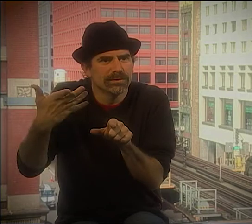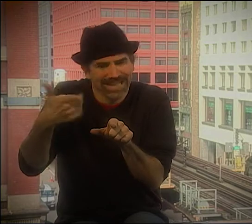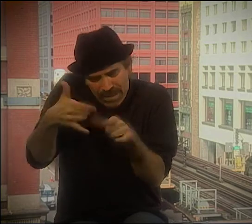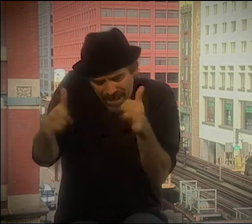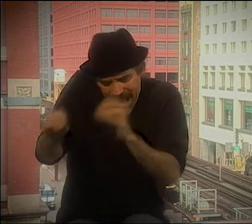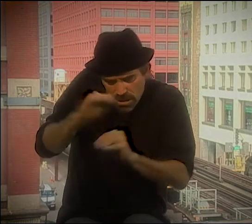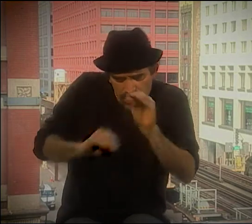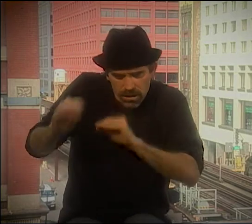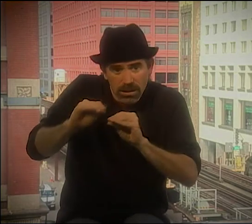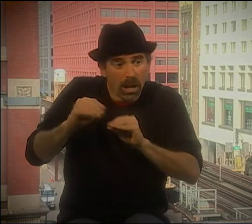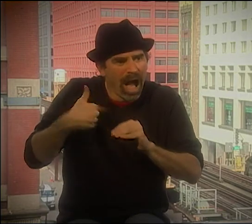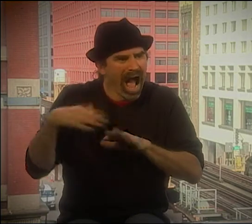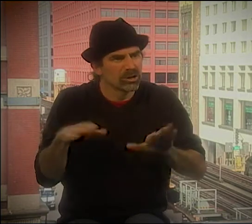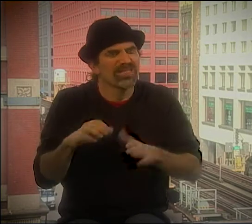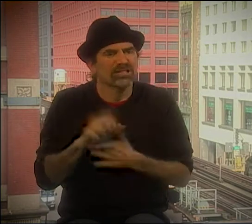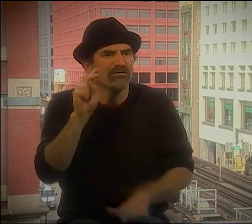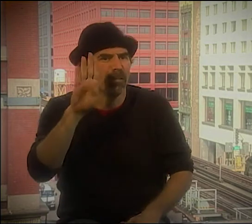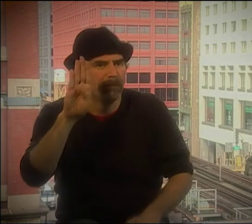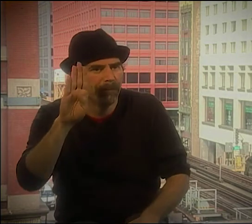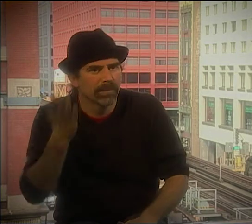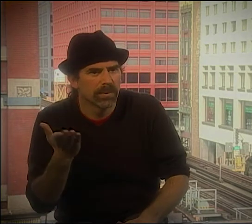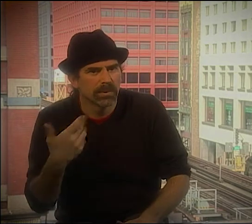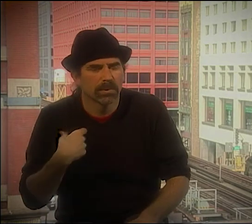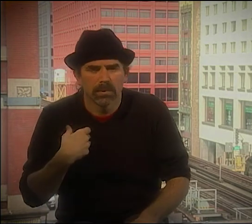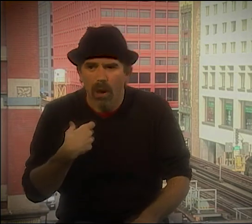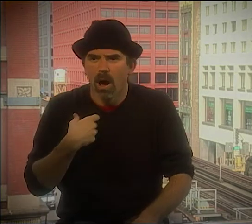THE SIGN OF WALKING WITH BOTH HANDS.